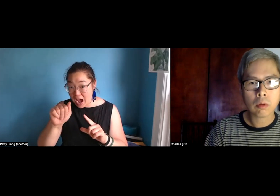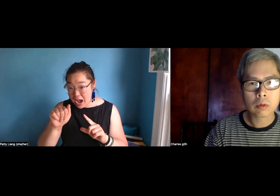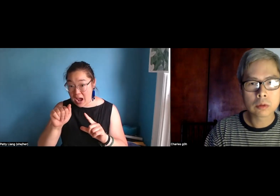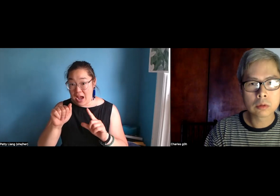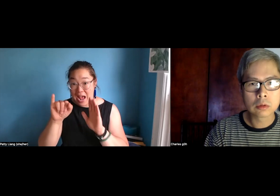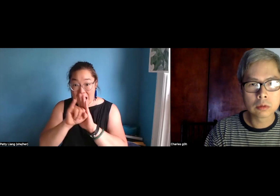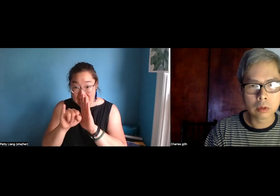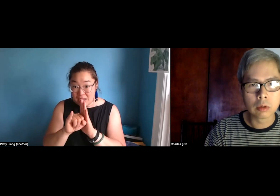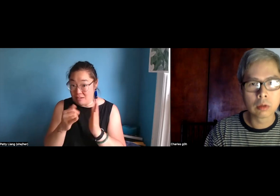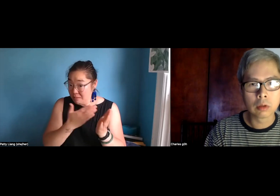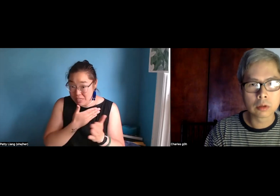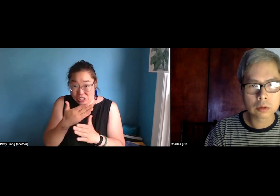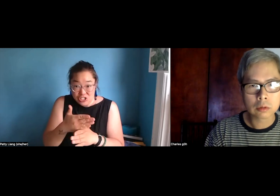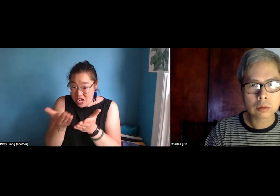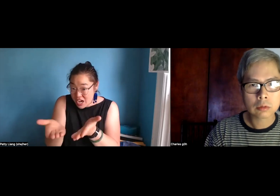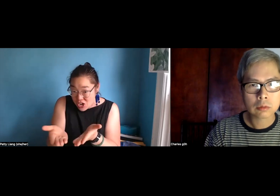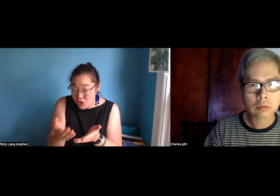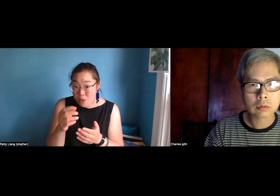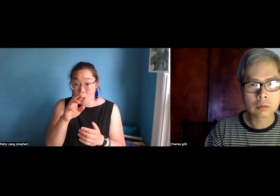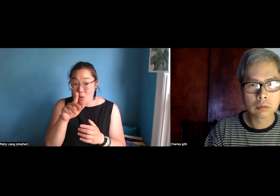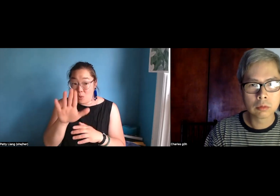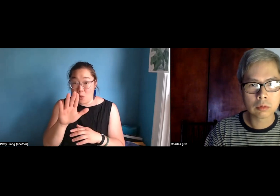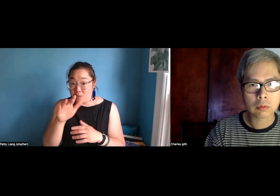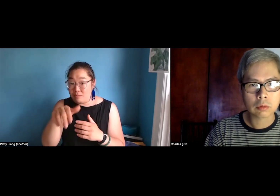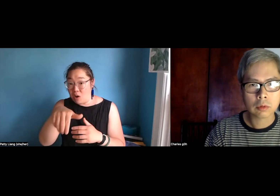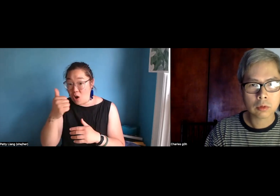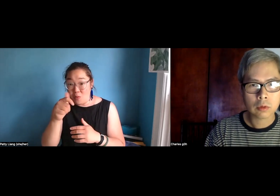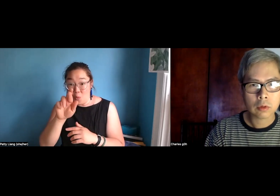if it's LGBTQIA plus that I please share that absolutely